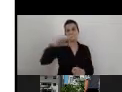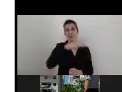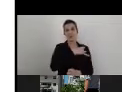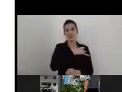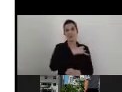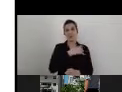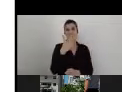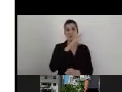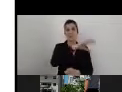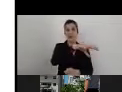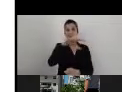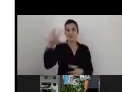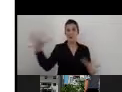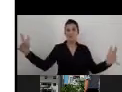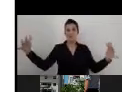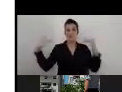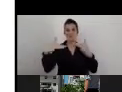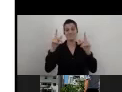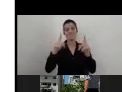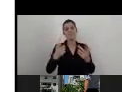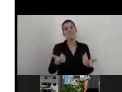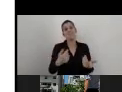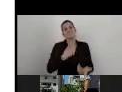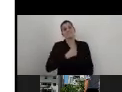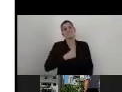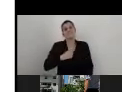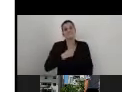But unfortunately, we are all